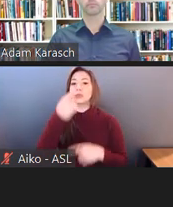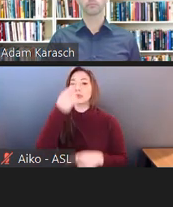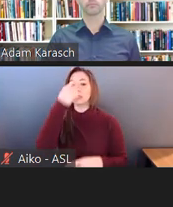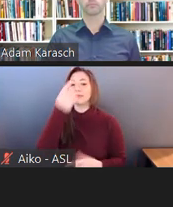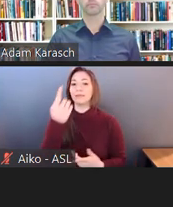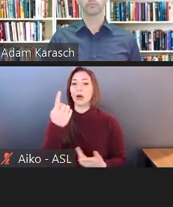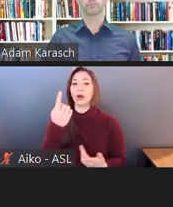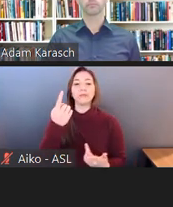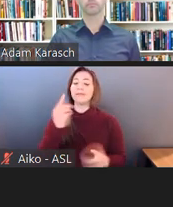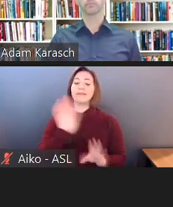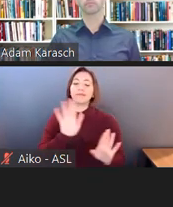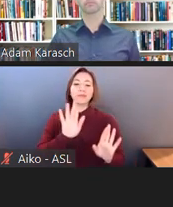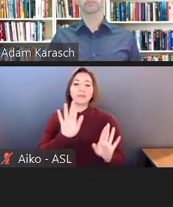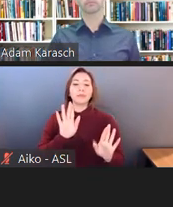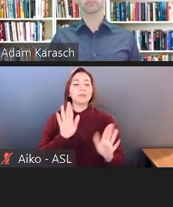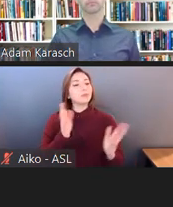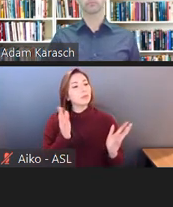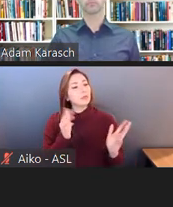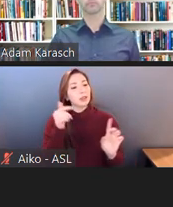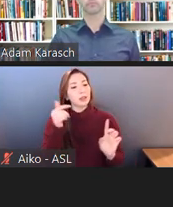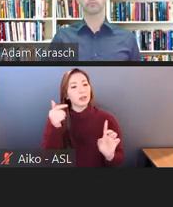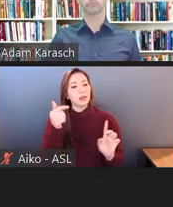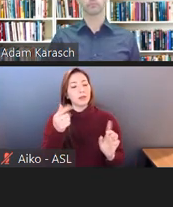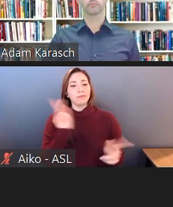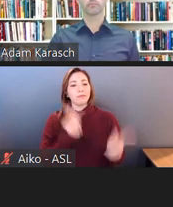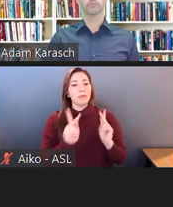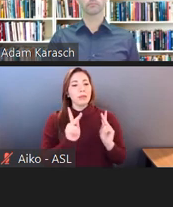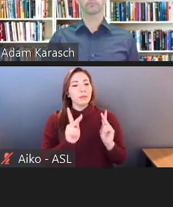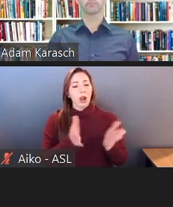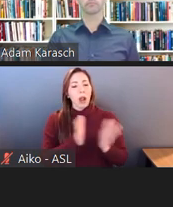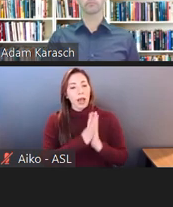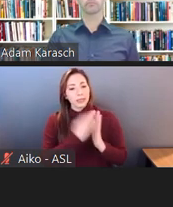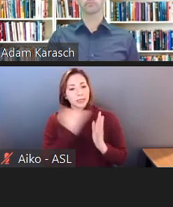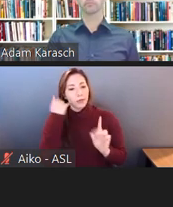This question of whether it's reasonable or not really should go to the jury.